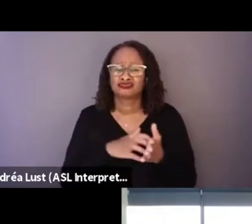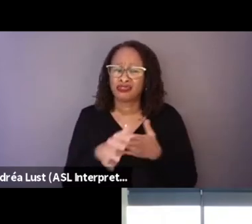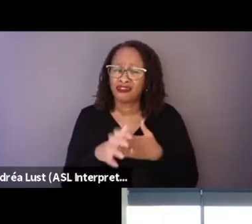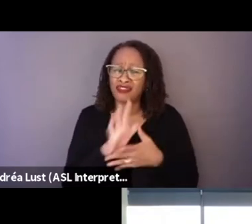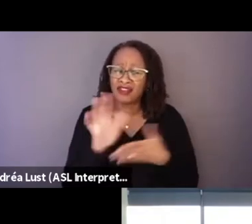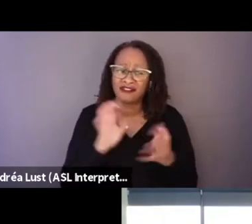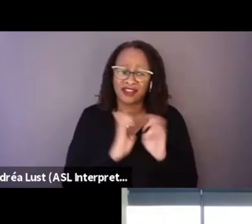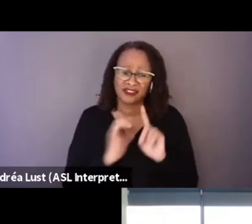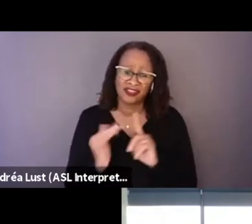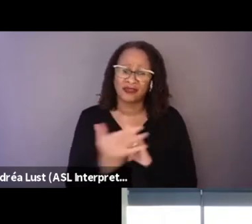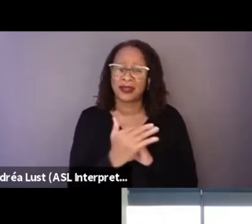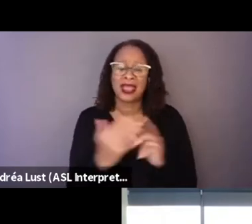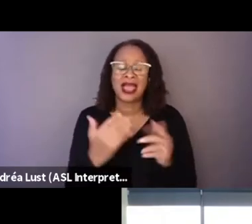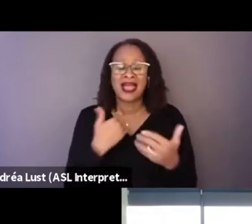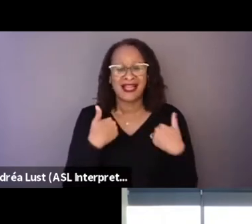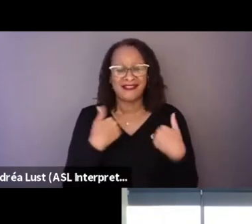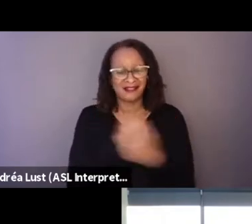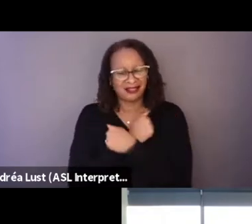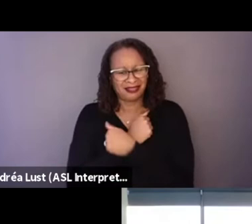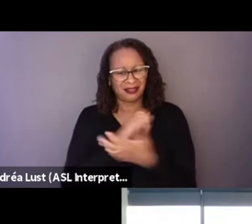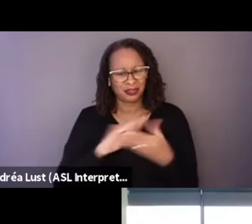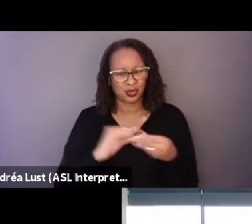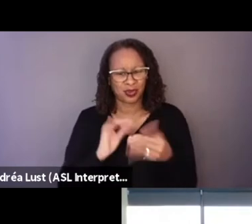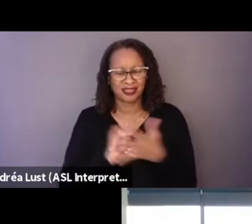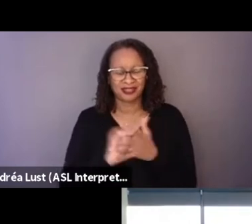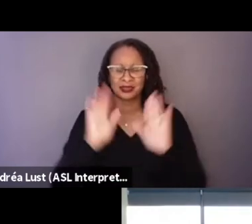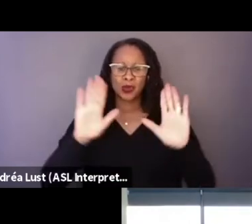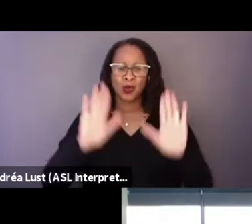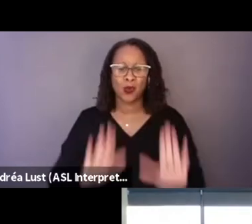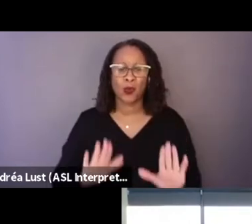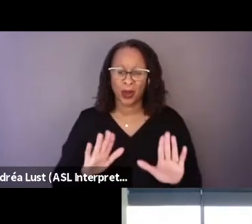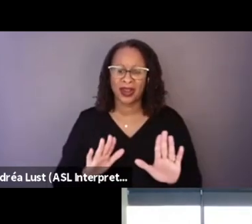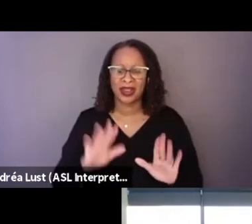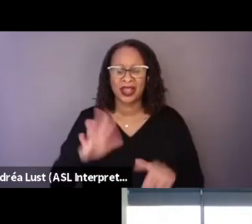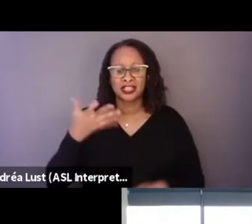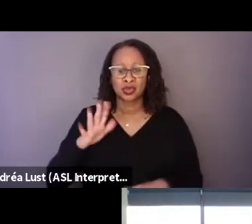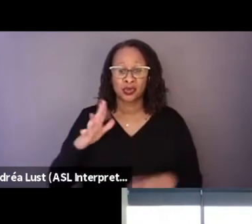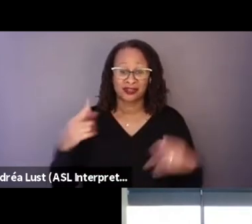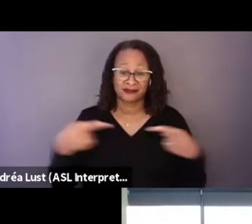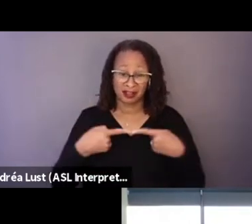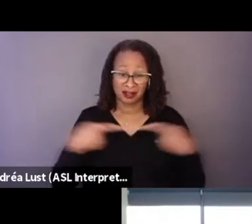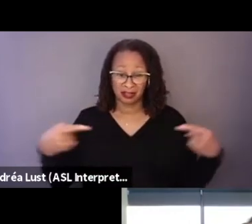Having a love story was a great sort of contrast to work against.